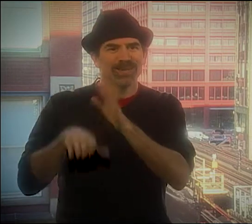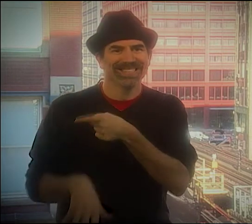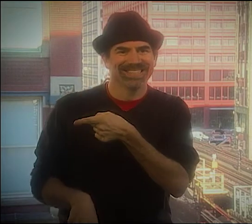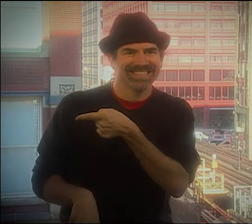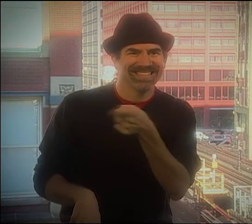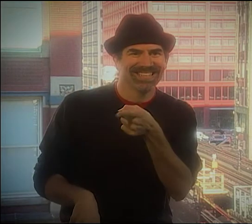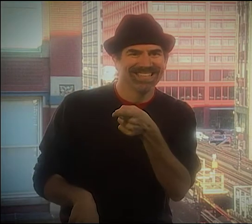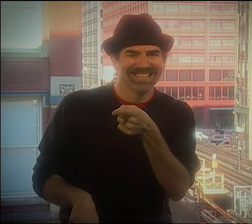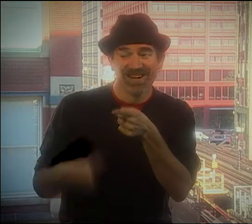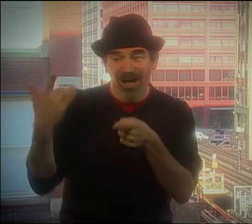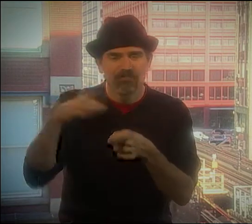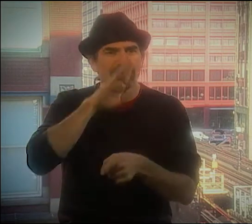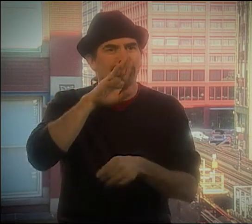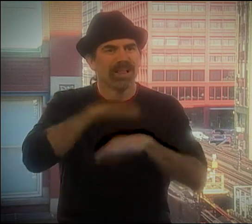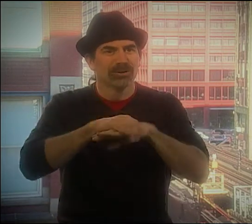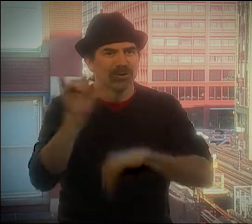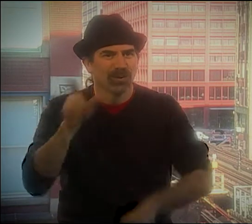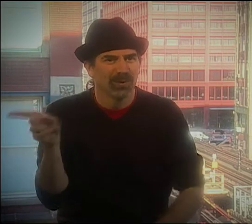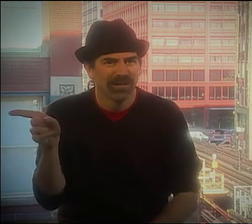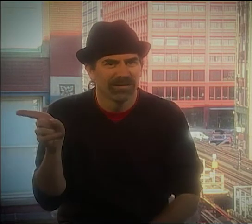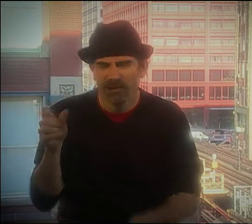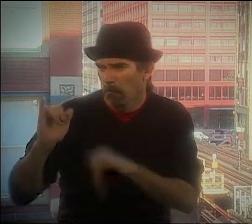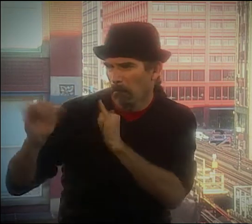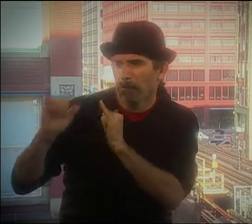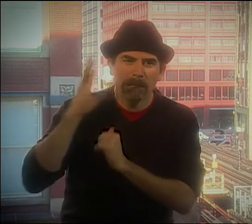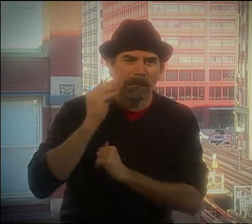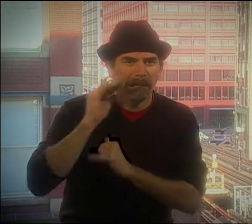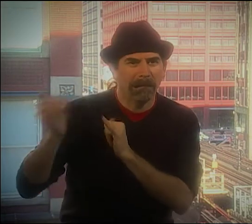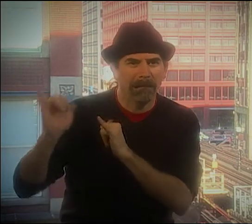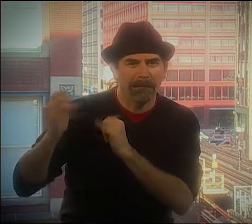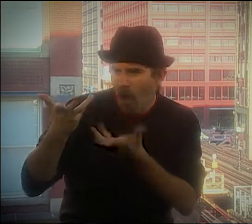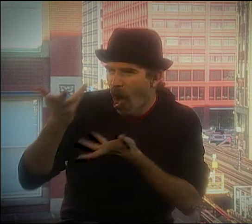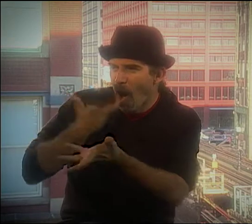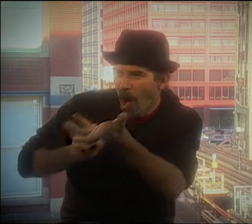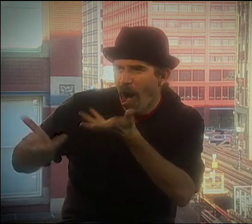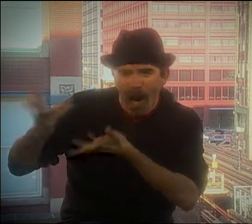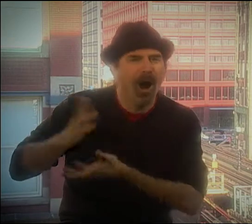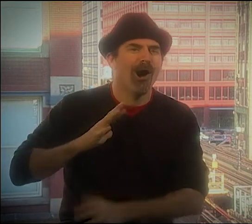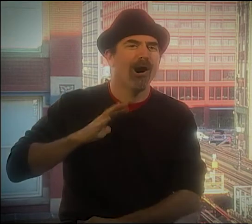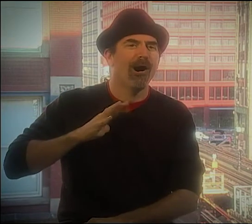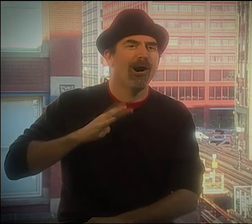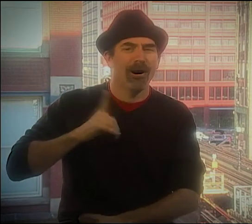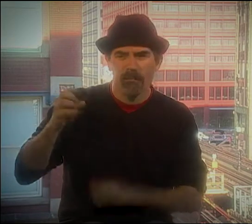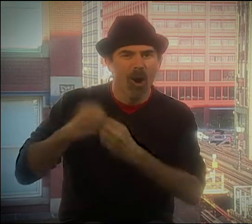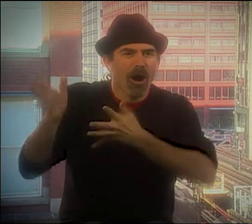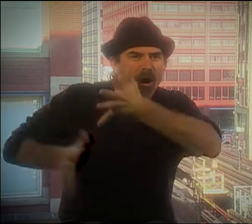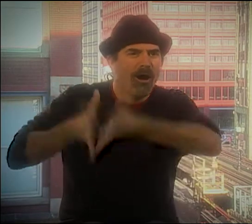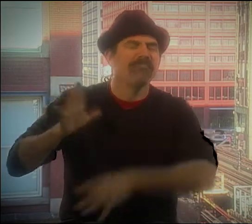A LOT OF MY FRIENDS WERE THE FOREIGN STUDENTS BECAUSE THEY WERE ENGLISH INHIBITED AS WELL.